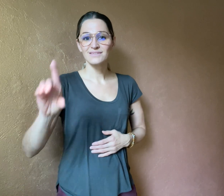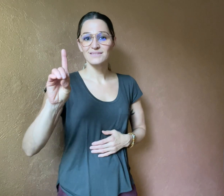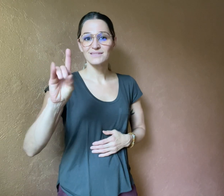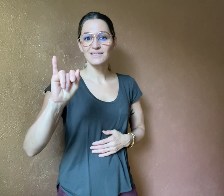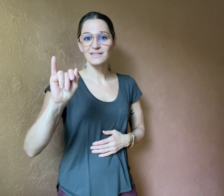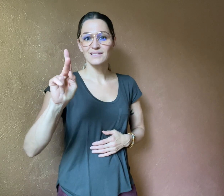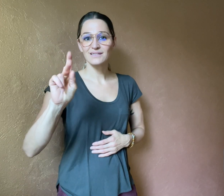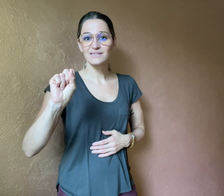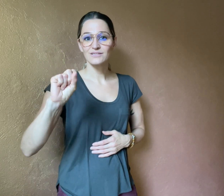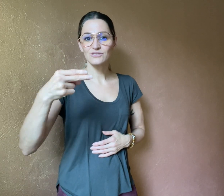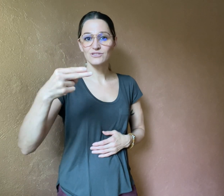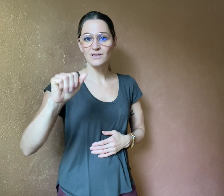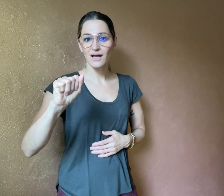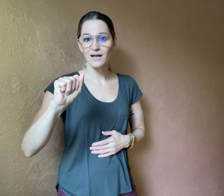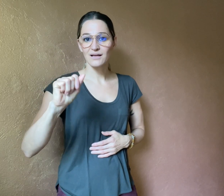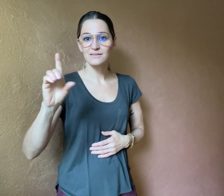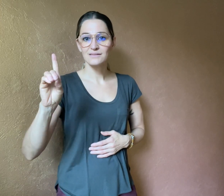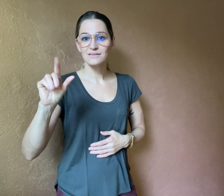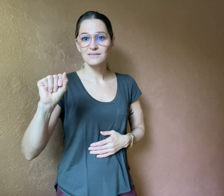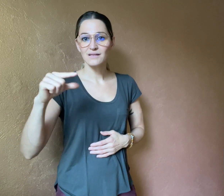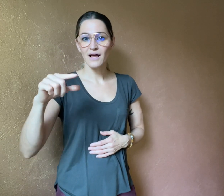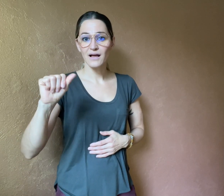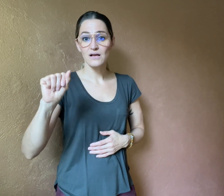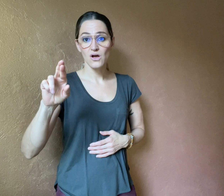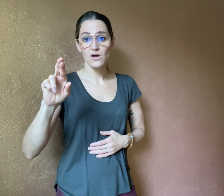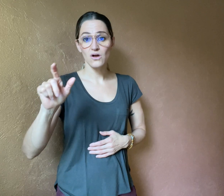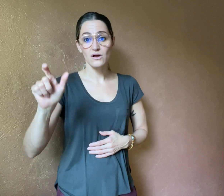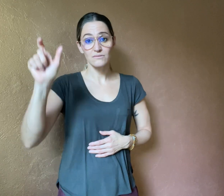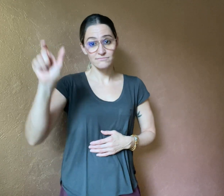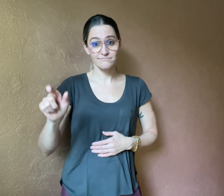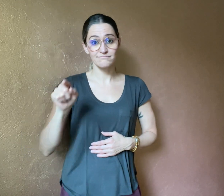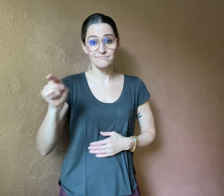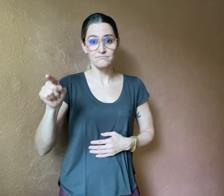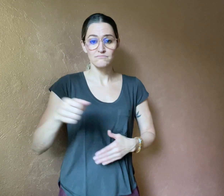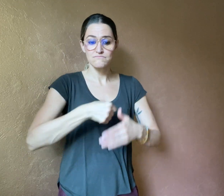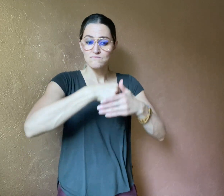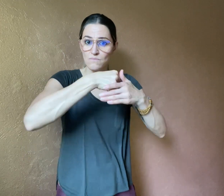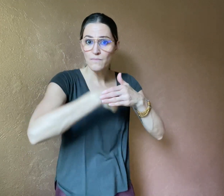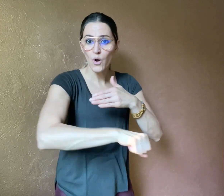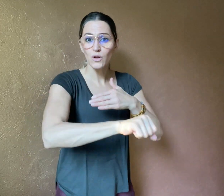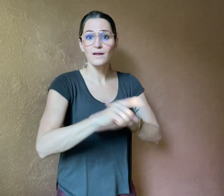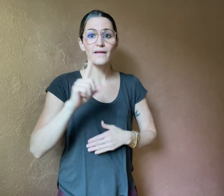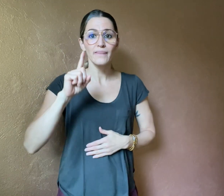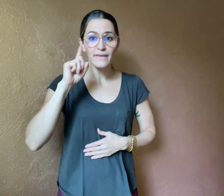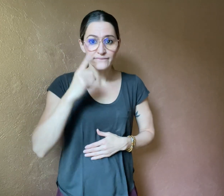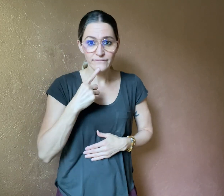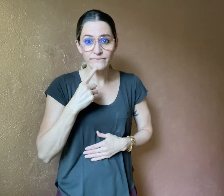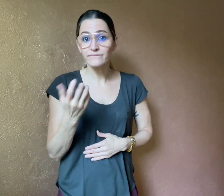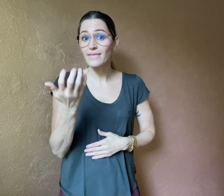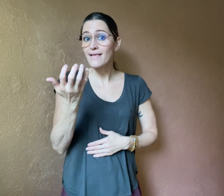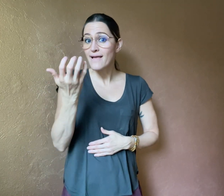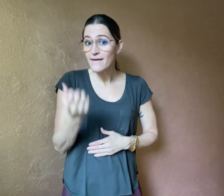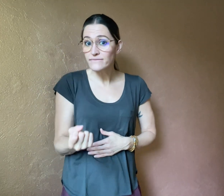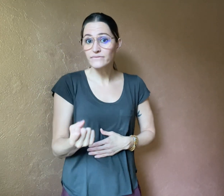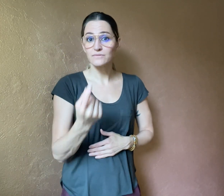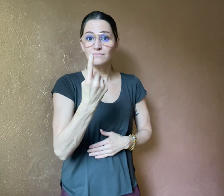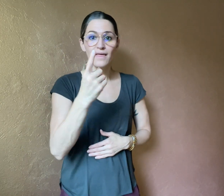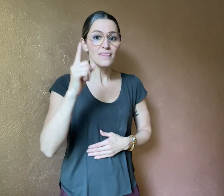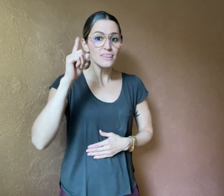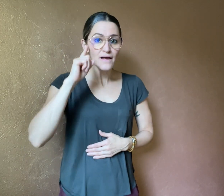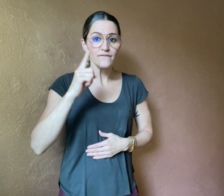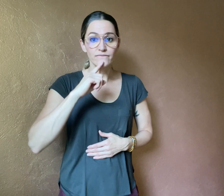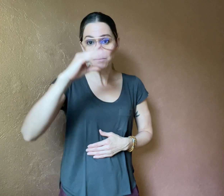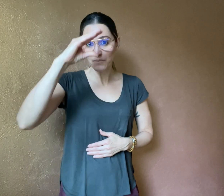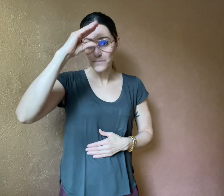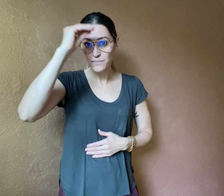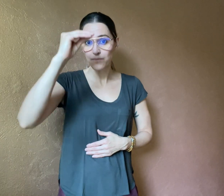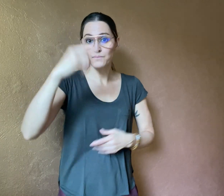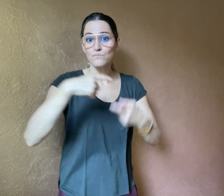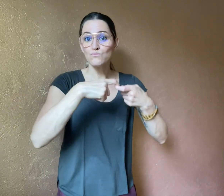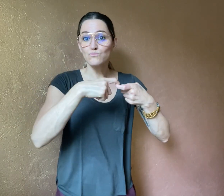Diksha Dagar, who was born Deaf and has a Deaf brother, is a golfer